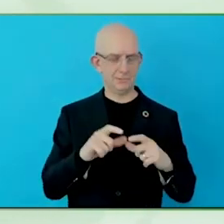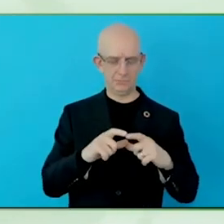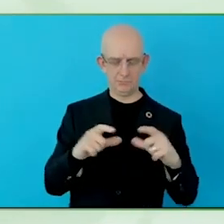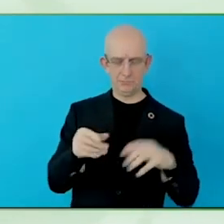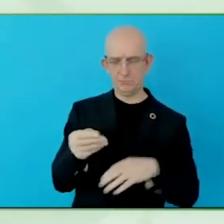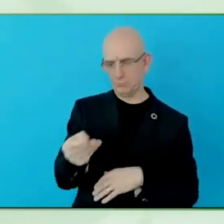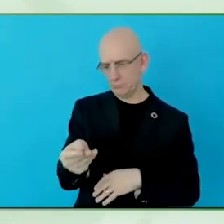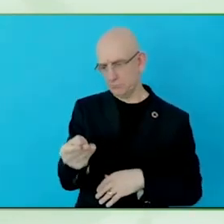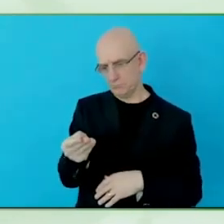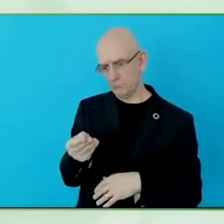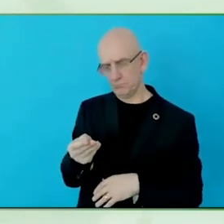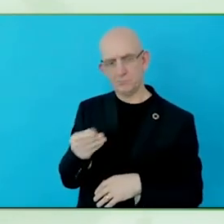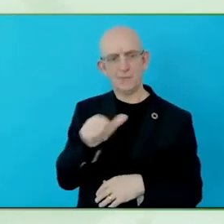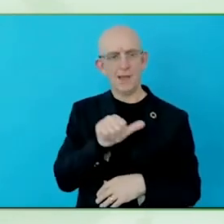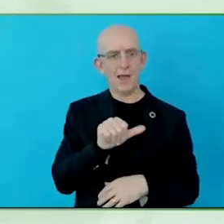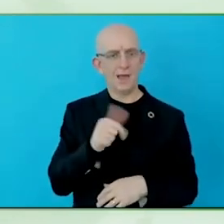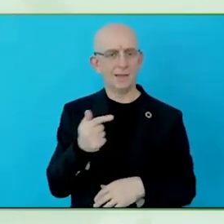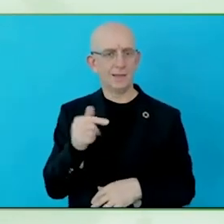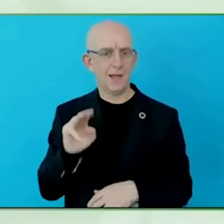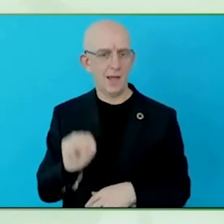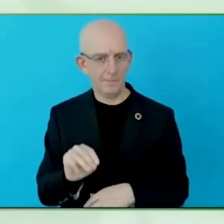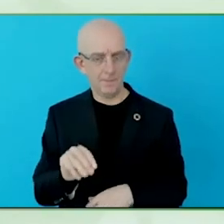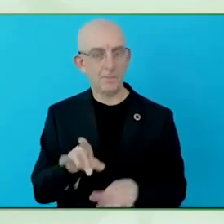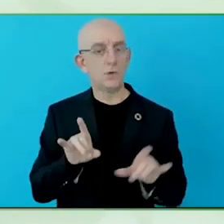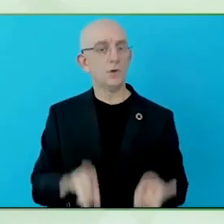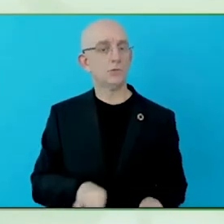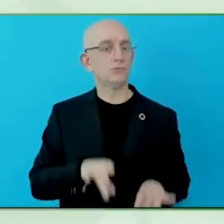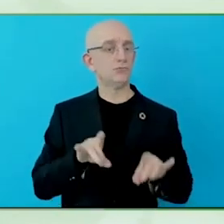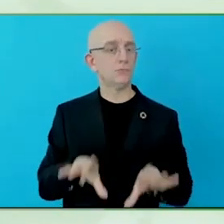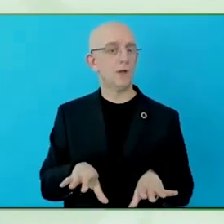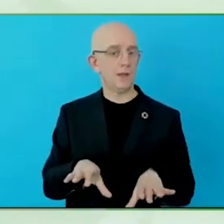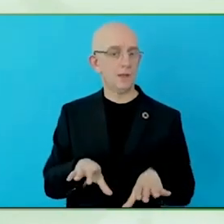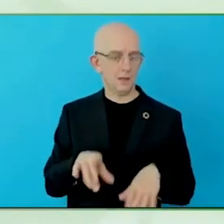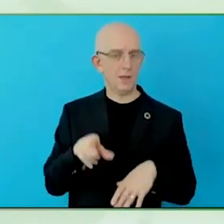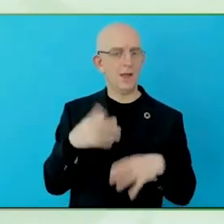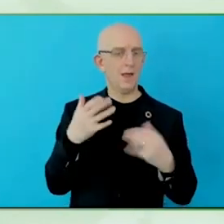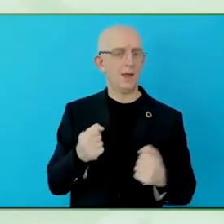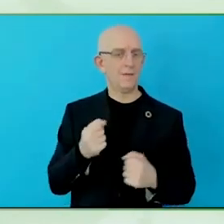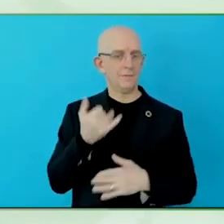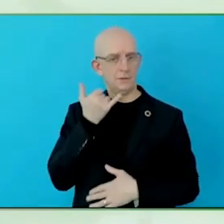Secondly, I am working, Monica already has it, on a centre of